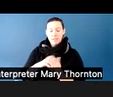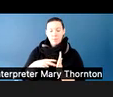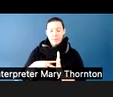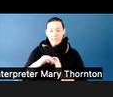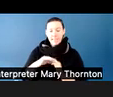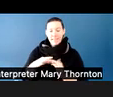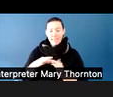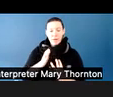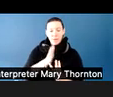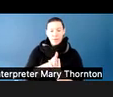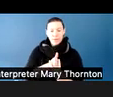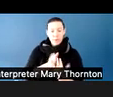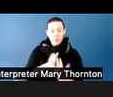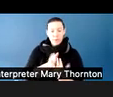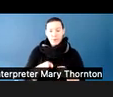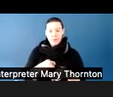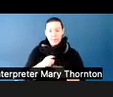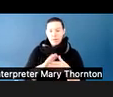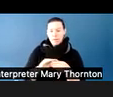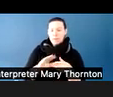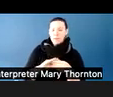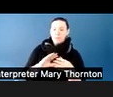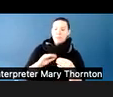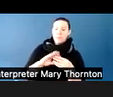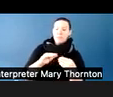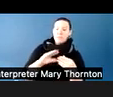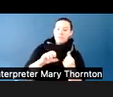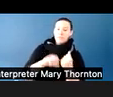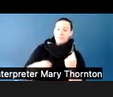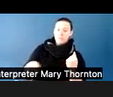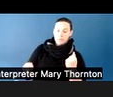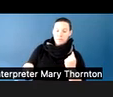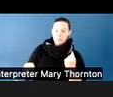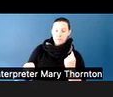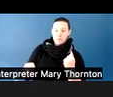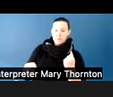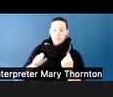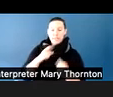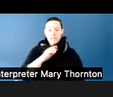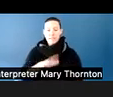engaging in some significant monologuing, saying, Patty, we need to move on.